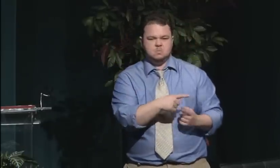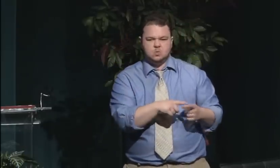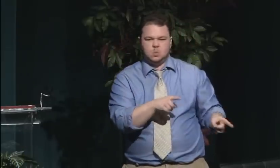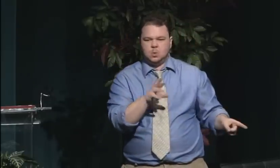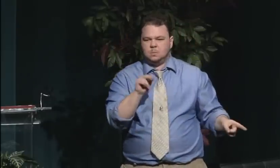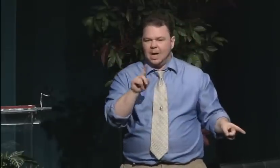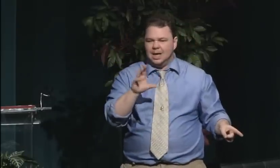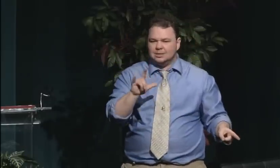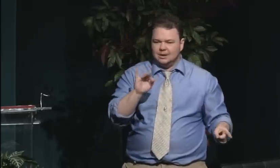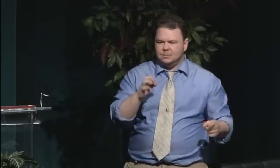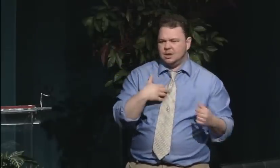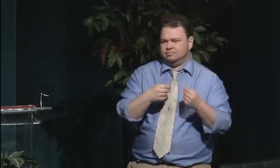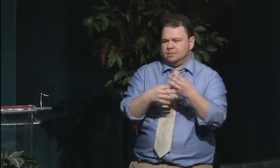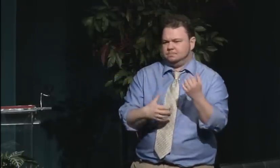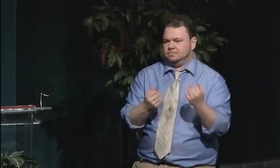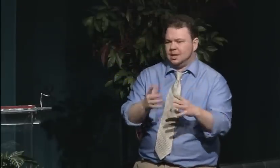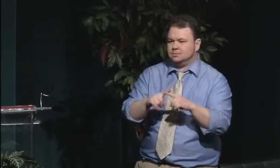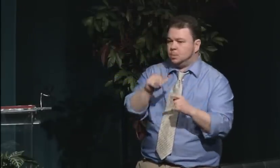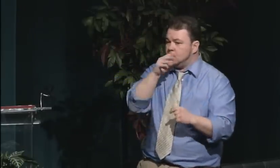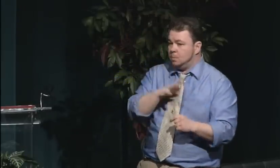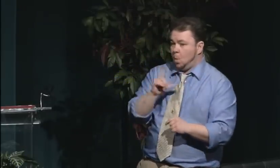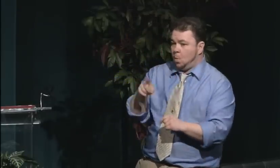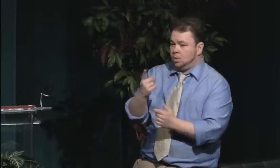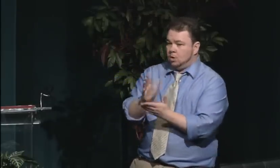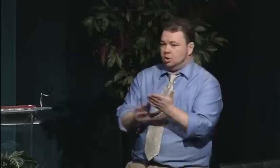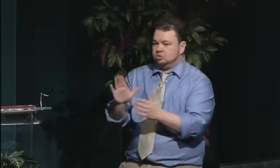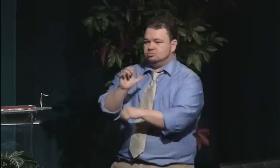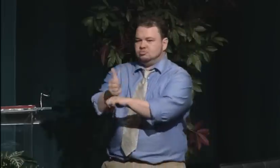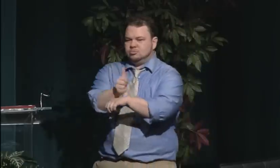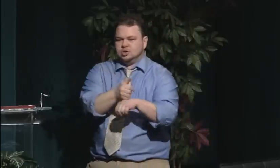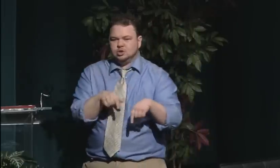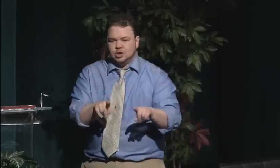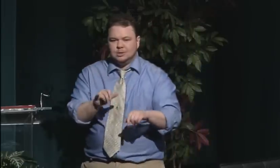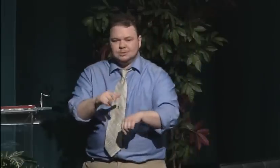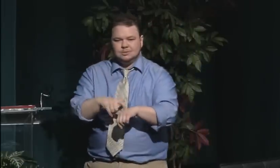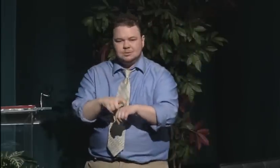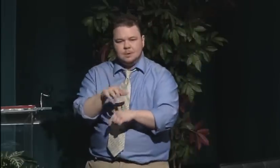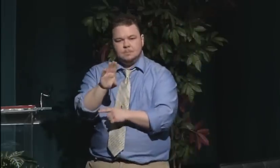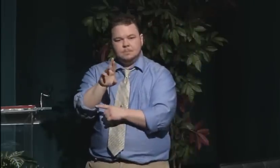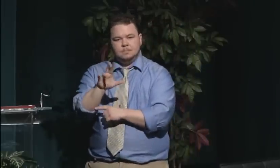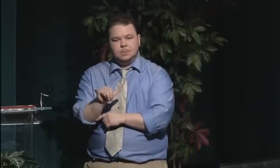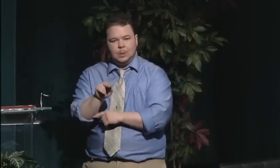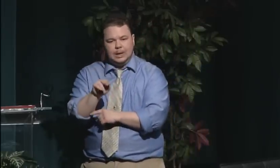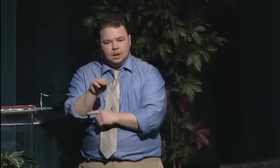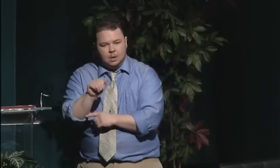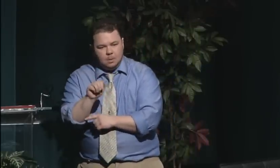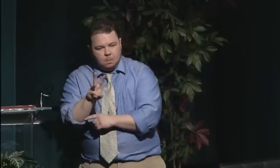who didn't want to engage in those domestic activities? Taking care of society in general,